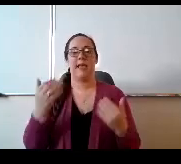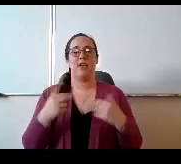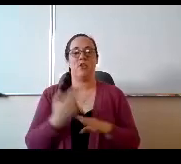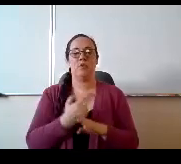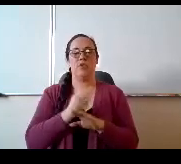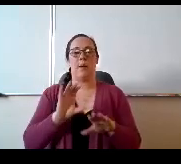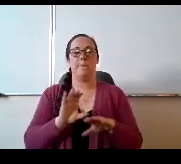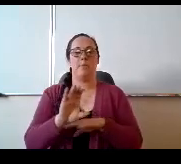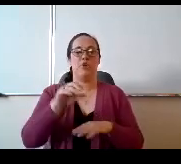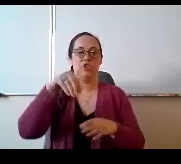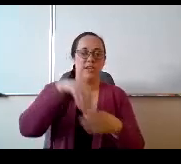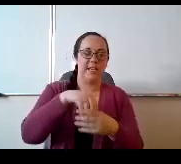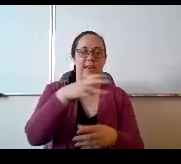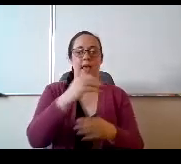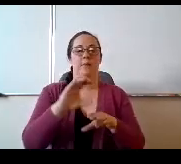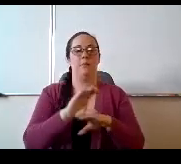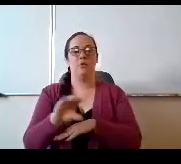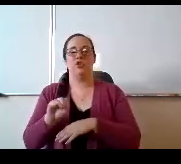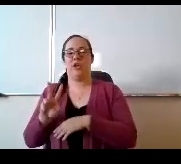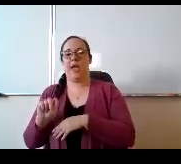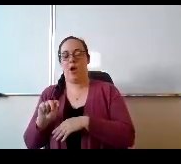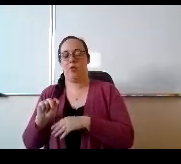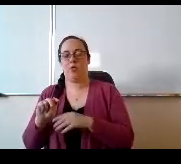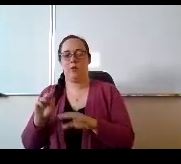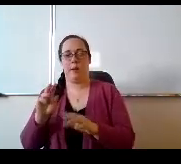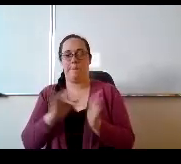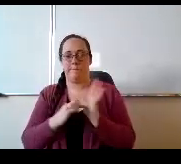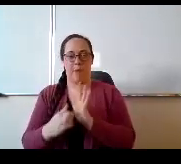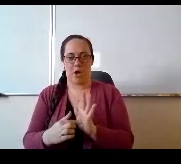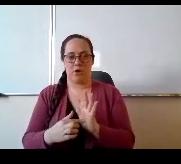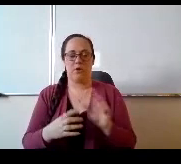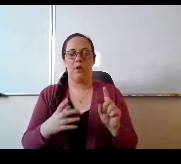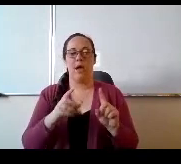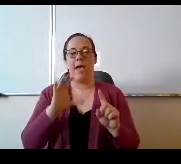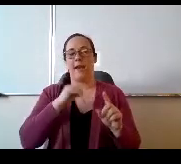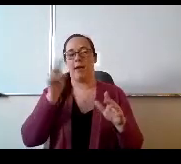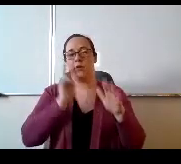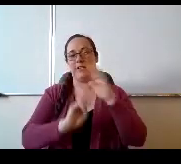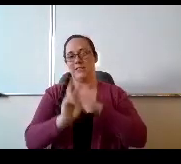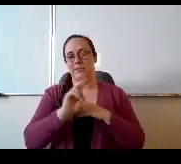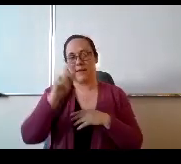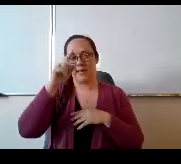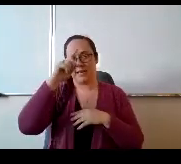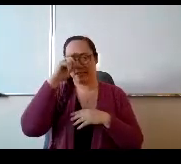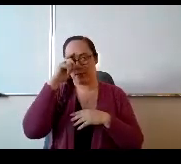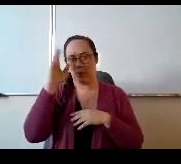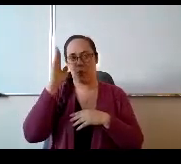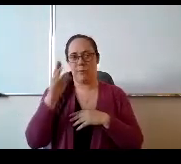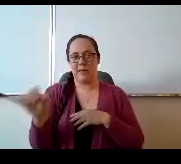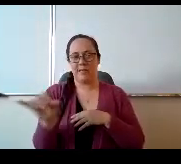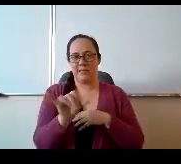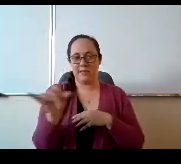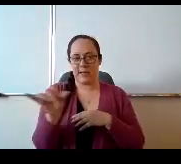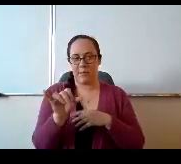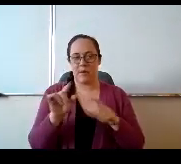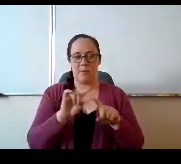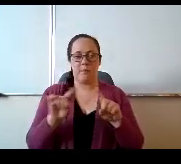consistent what they're doing now, I would anticipate that the summer we would try and keep the same thing, but we haven't made the offer yet,